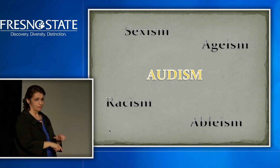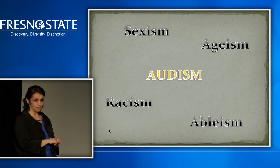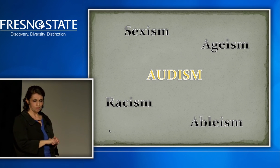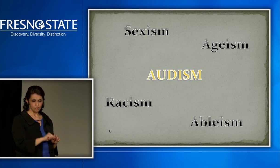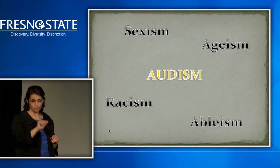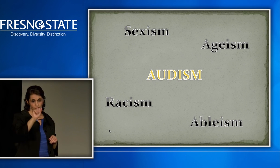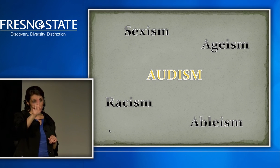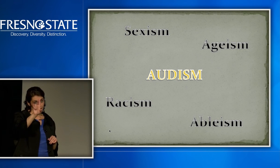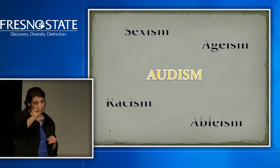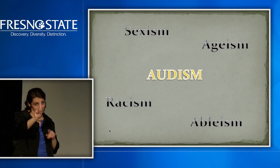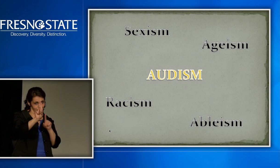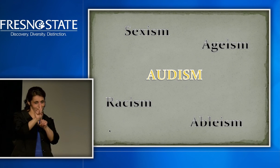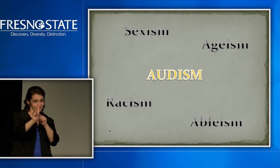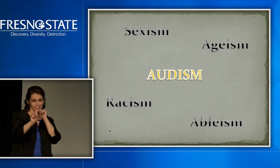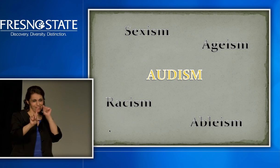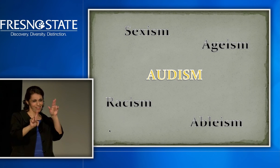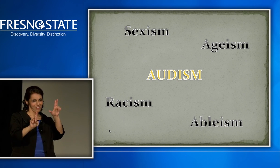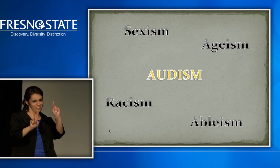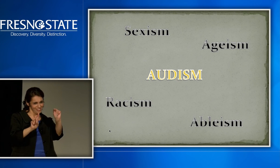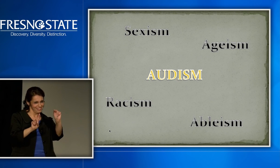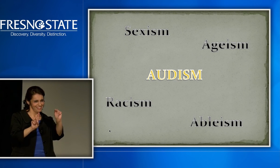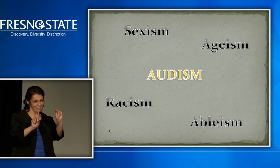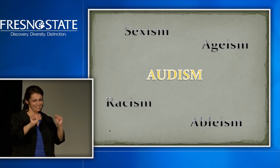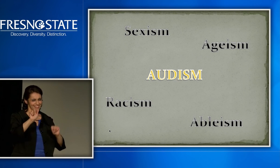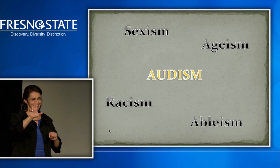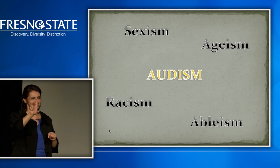person because I can hear and they can't.